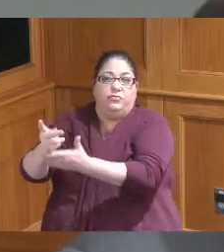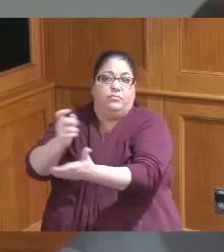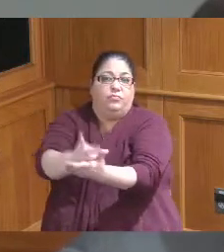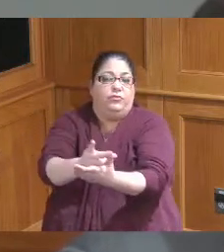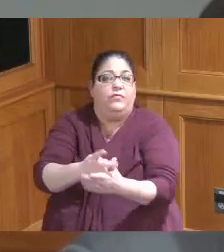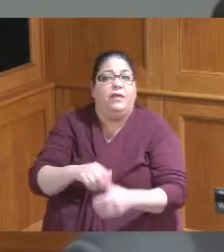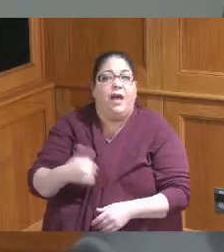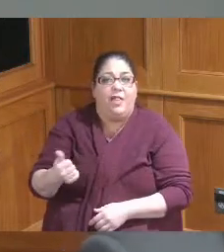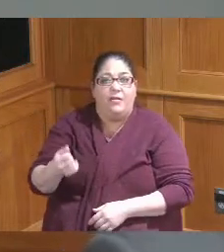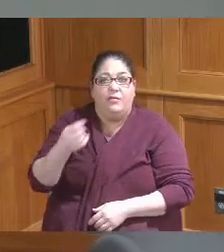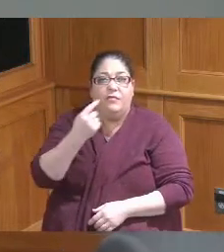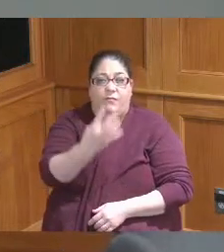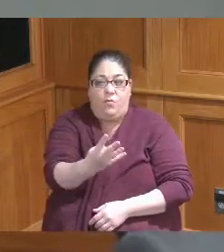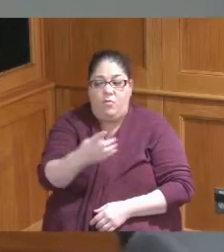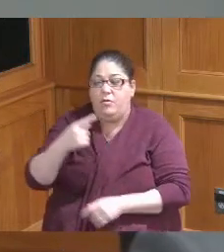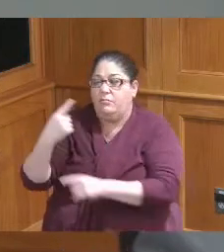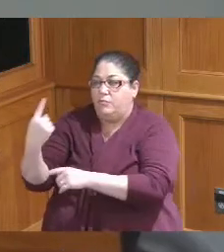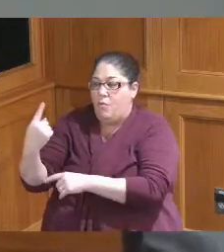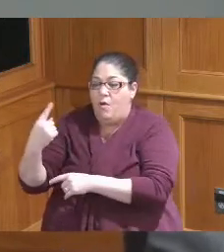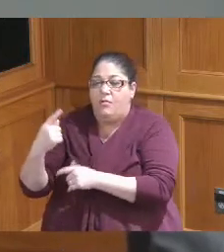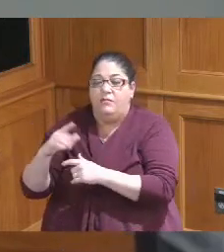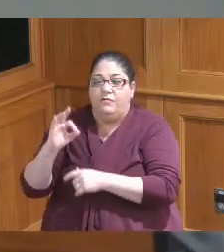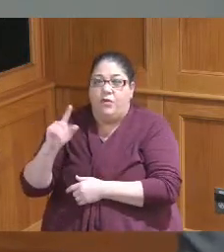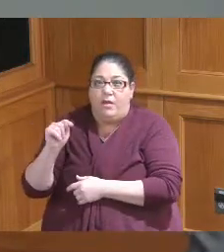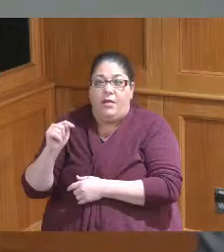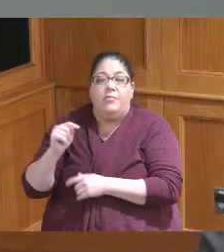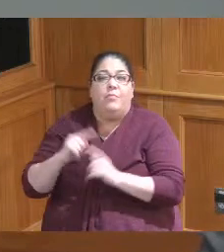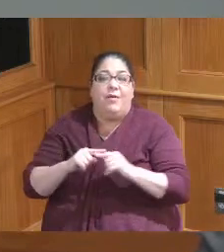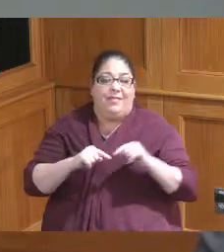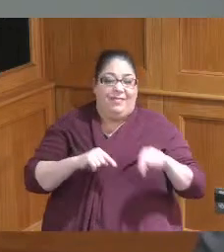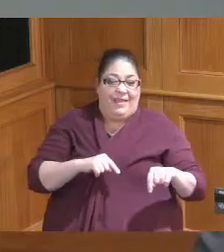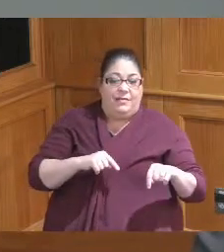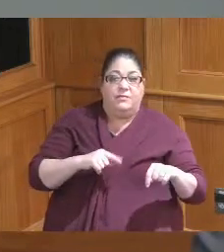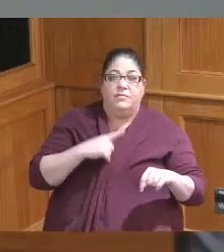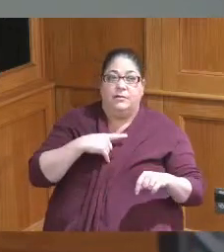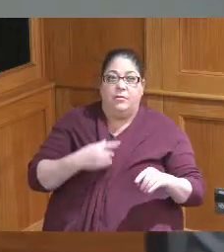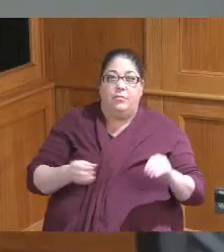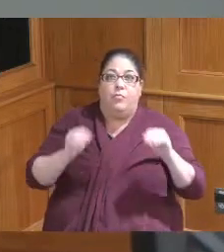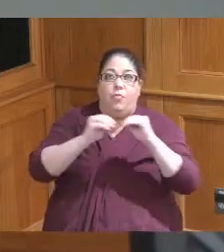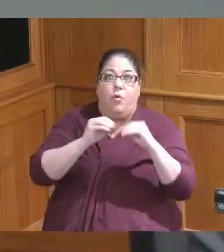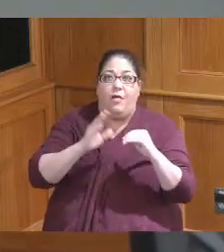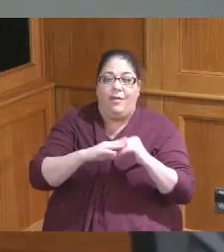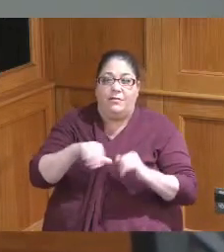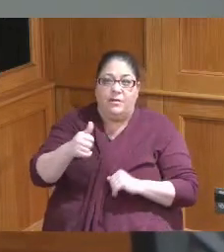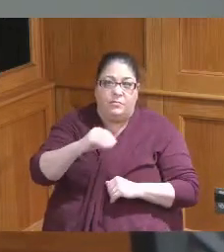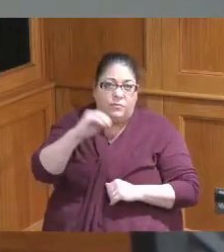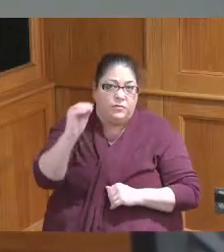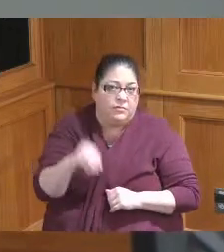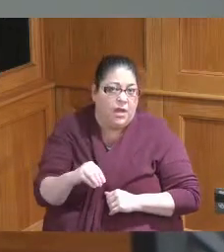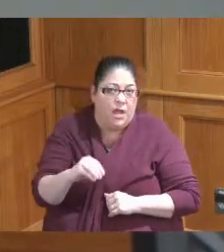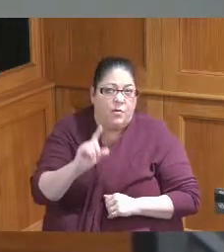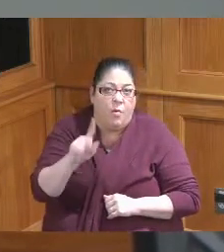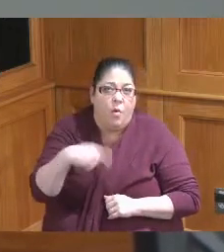because the the bids came in over by more than by greater than 10 only relates to the one through